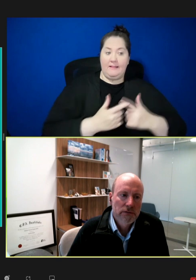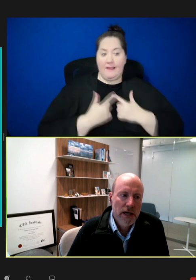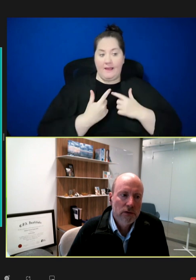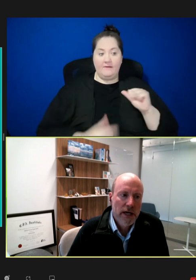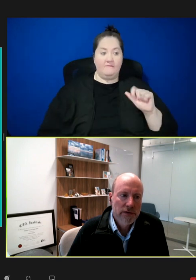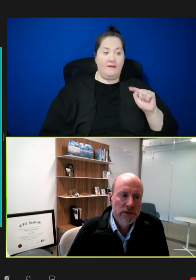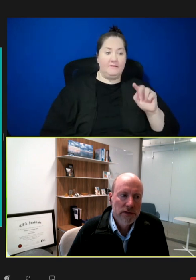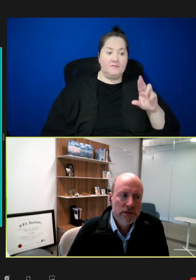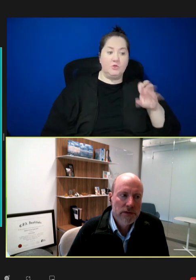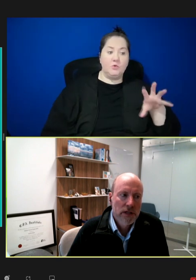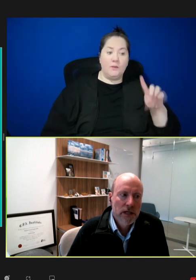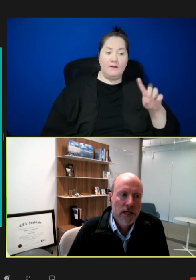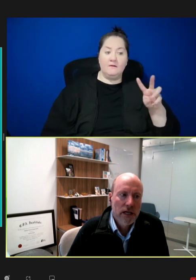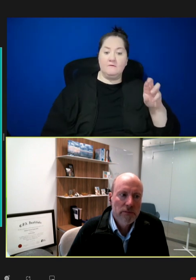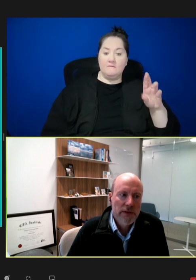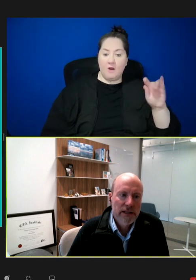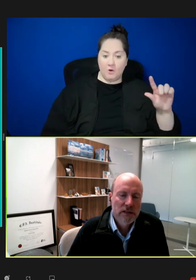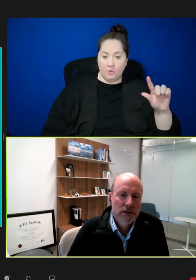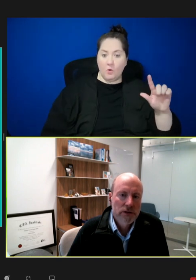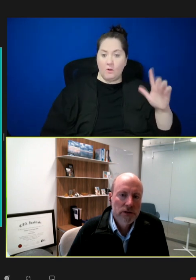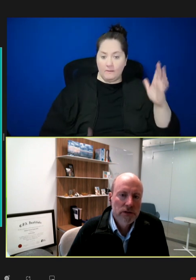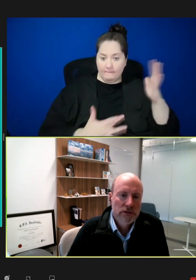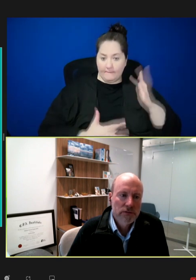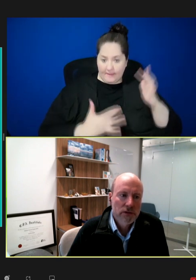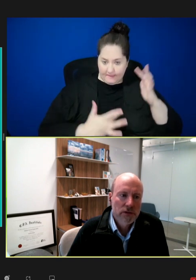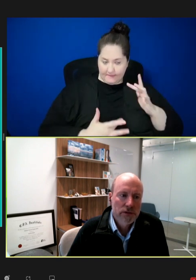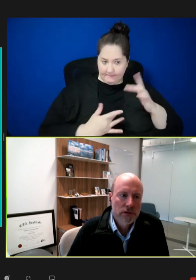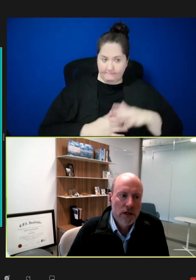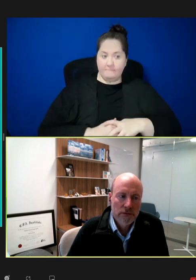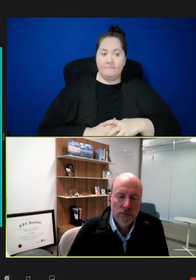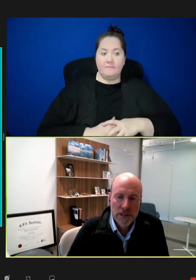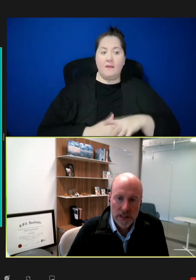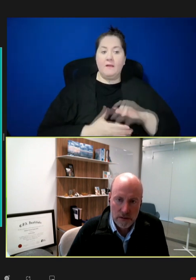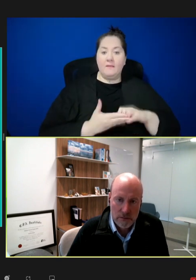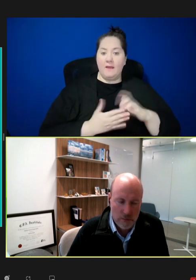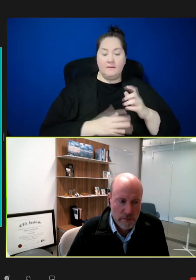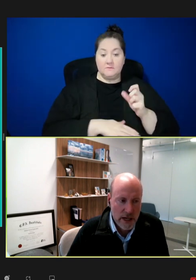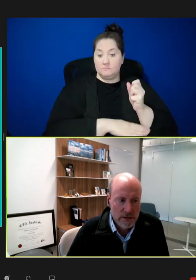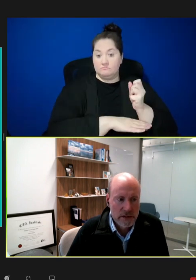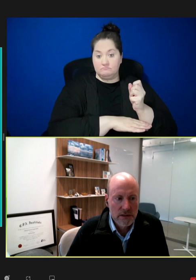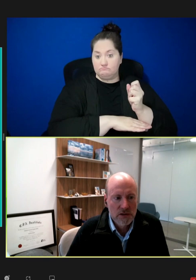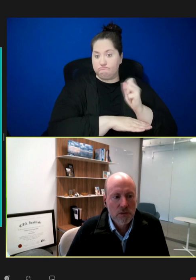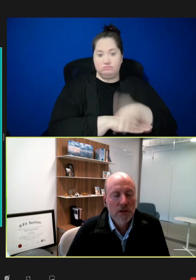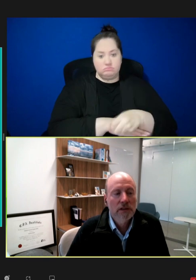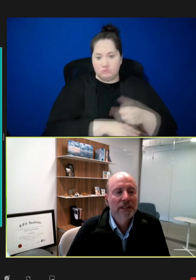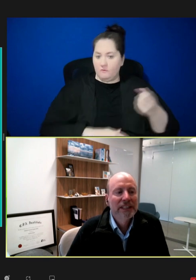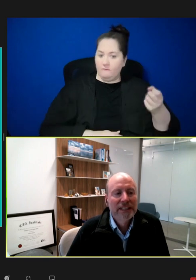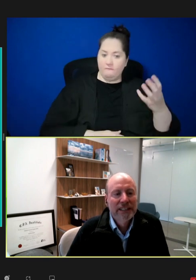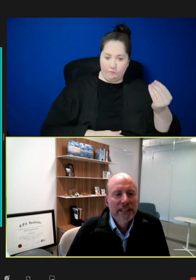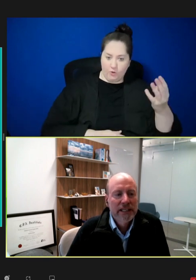viral pathogens. That has been used to conquer 14 pathogens historically.